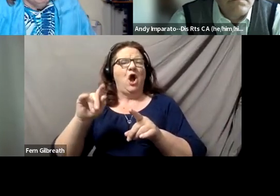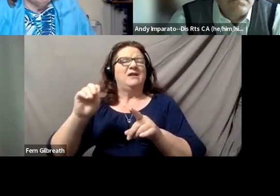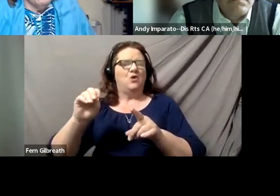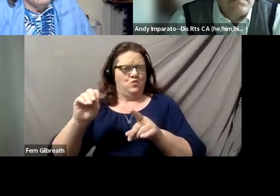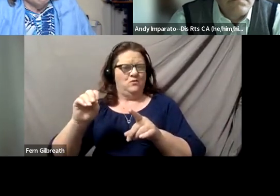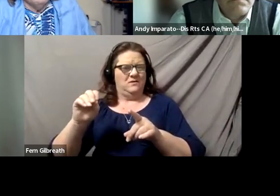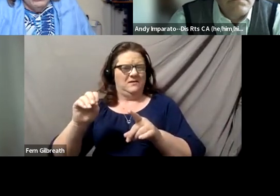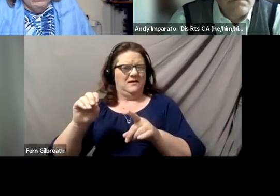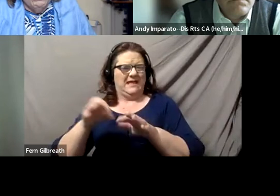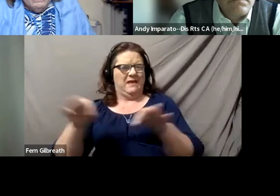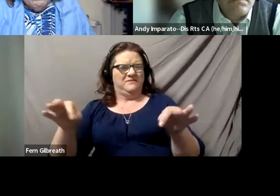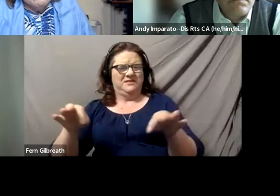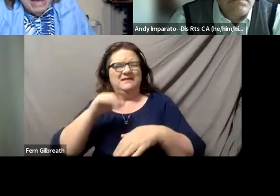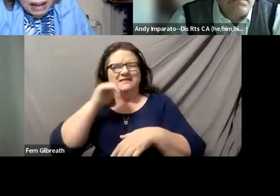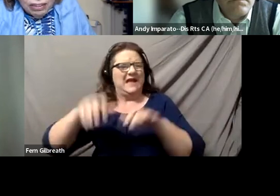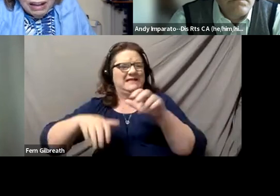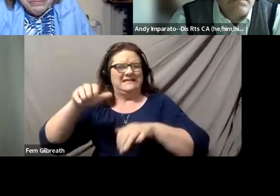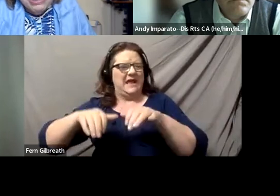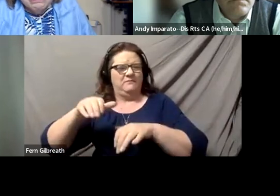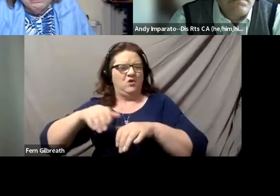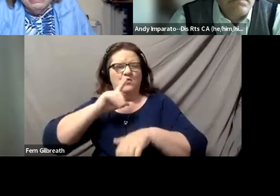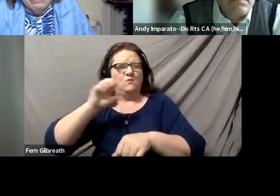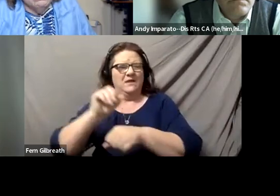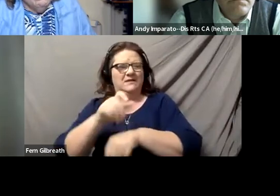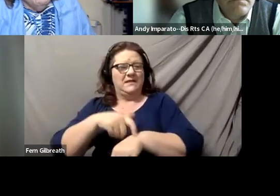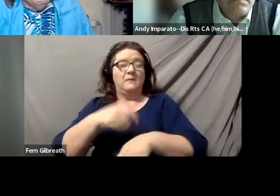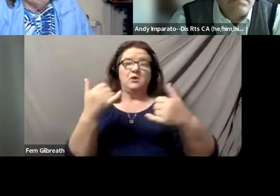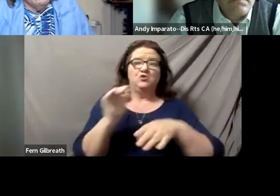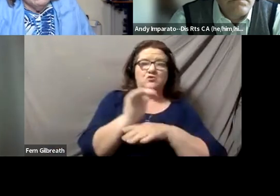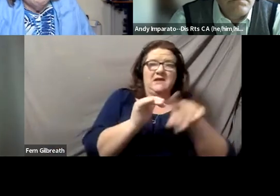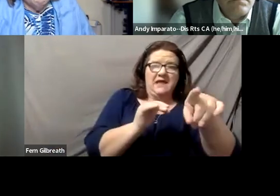Whereas, we know tonight the captioning is being done correctly,